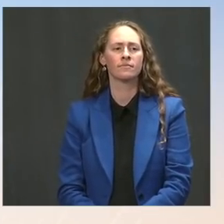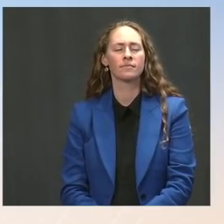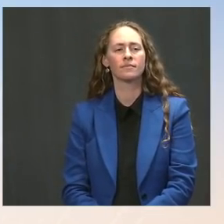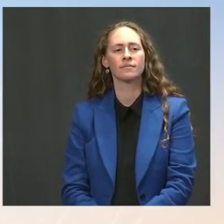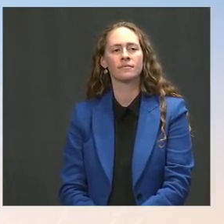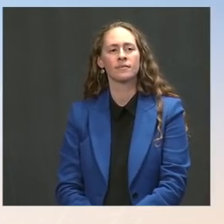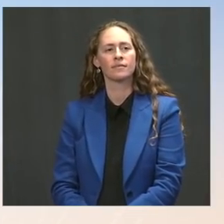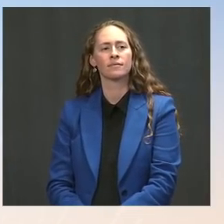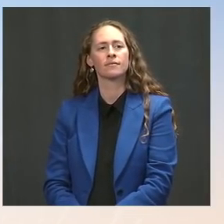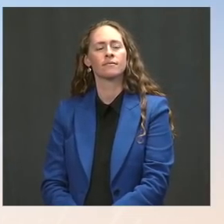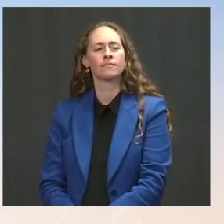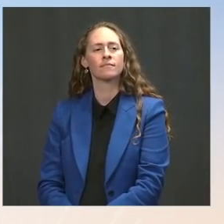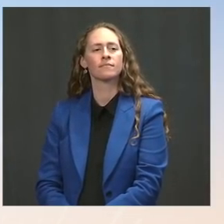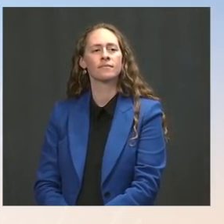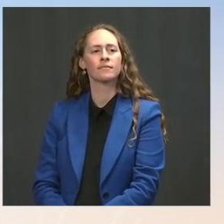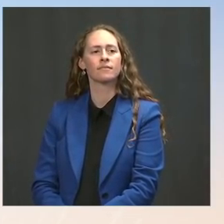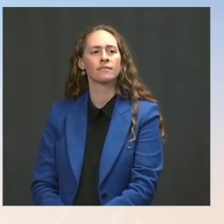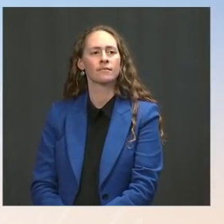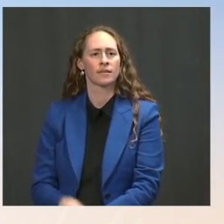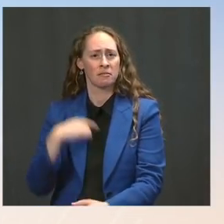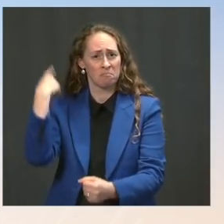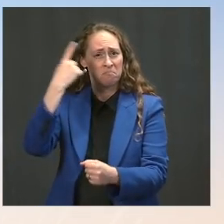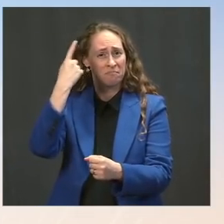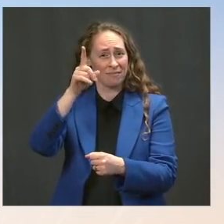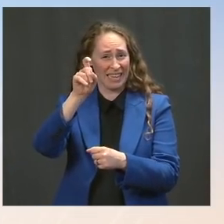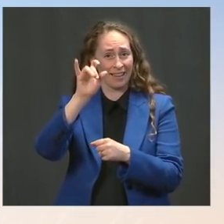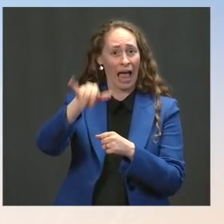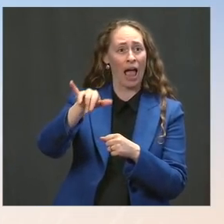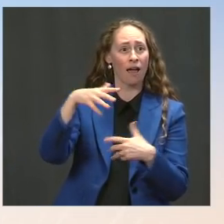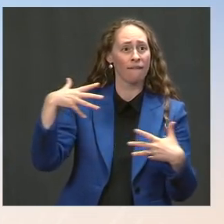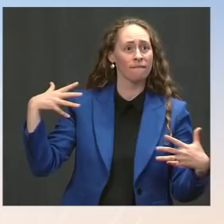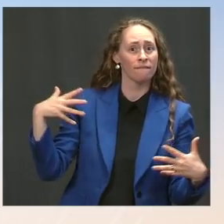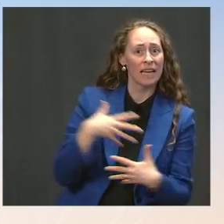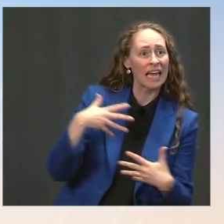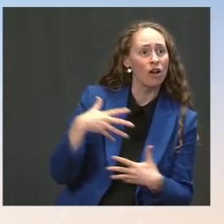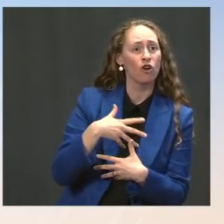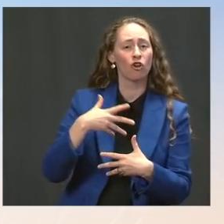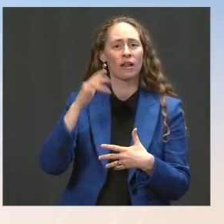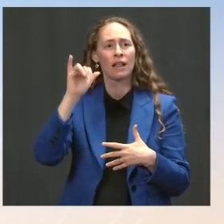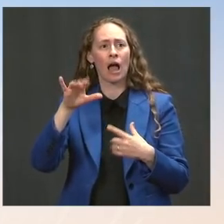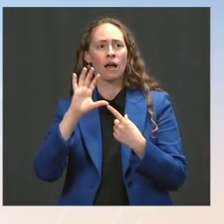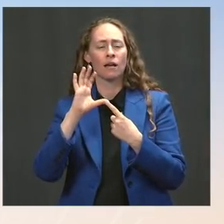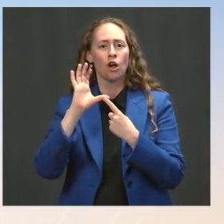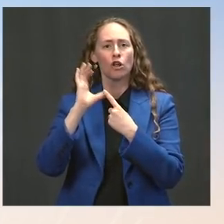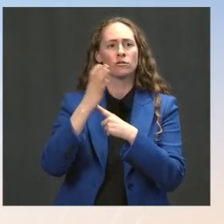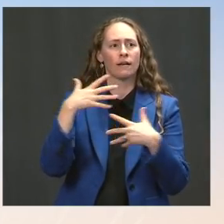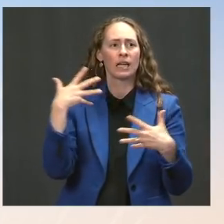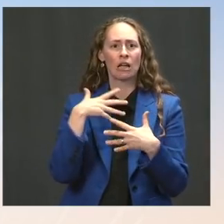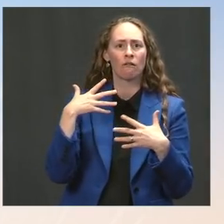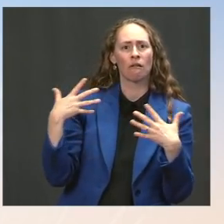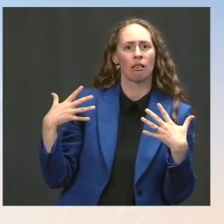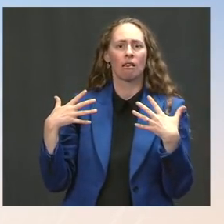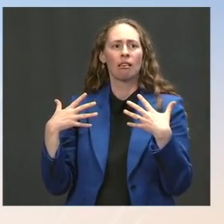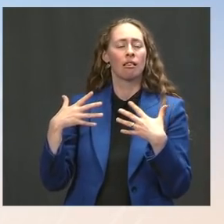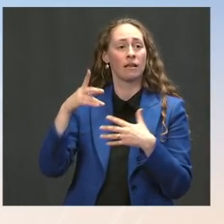that that actually inflames the culture war and is counterproductive, and that people will harden their opposition